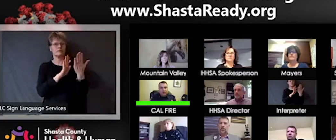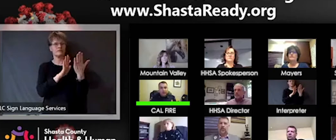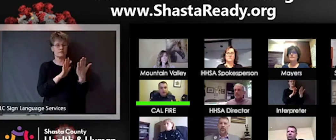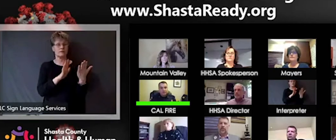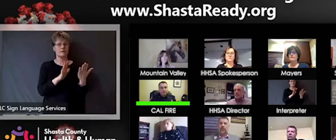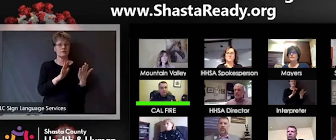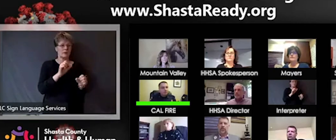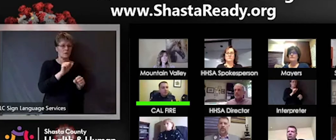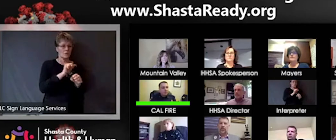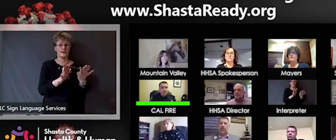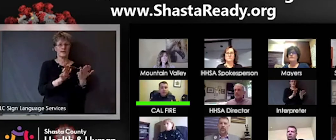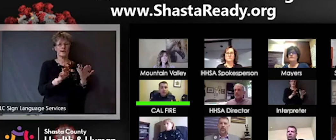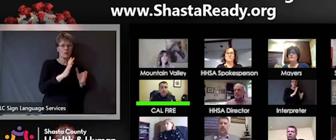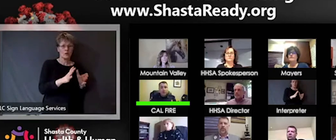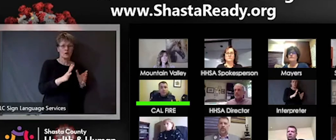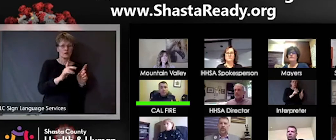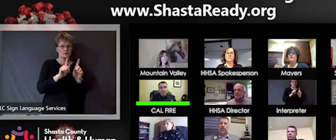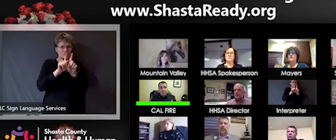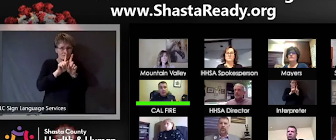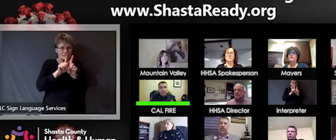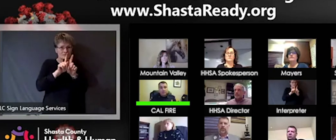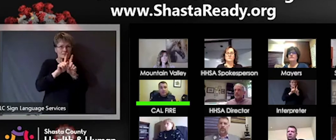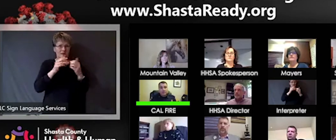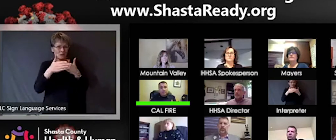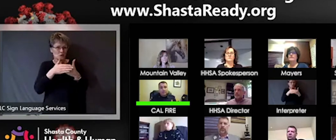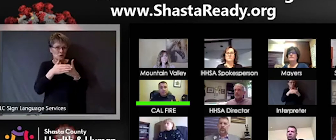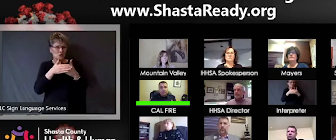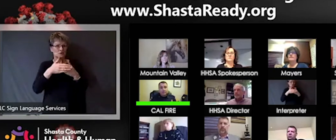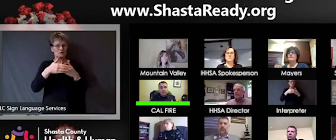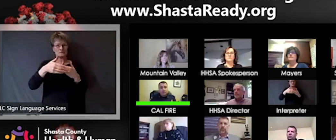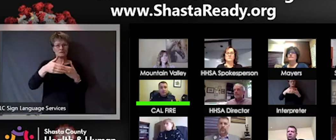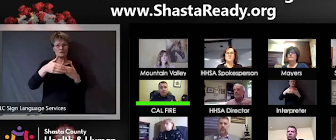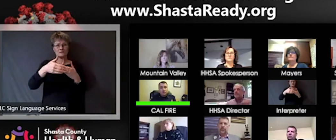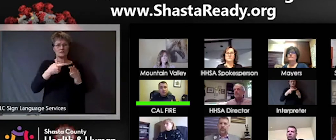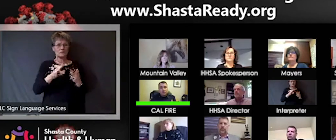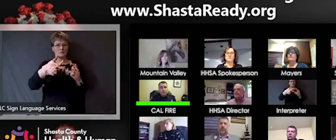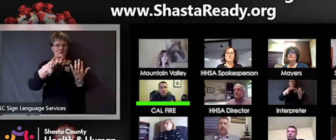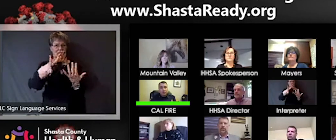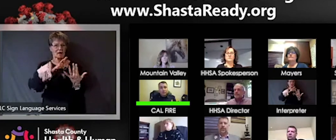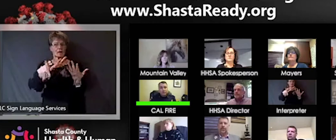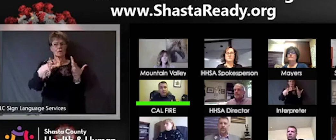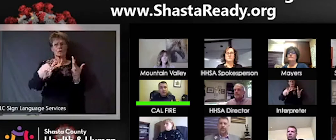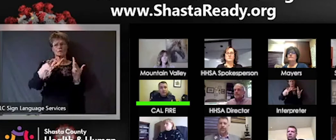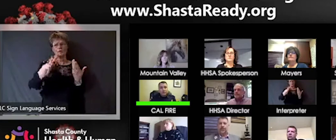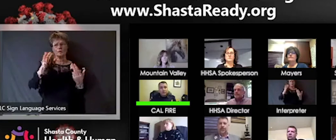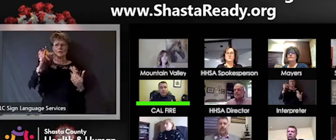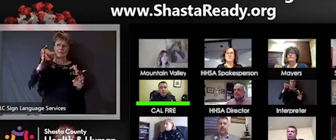fires and how to minimize those exposures to our employees amongst each